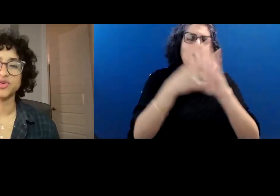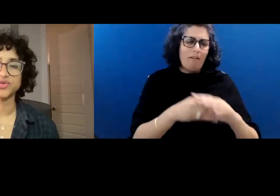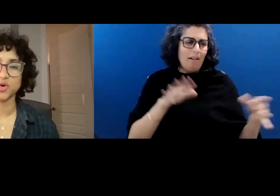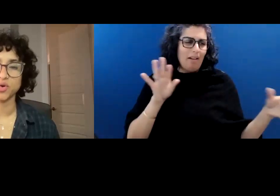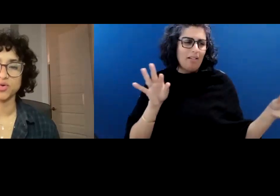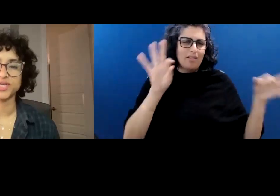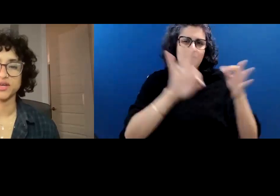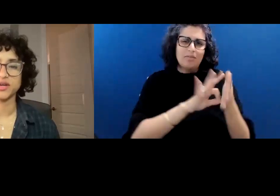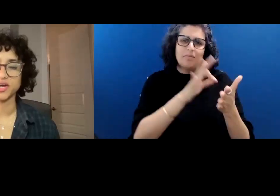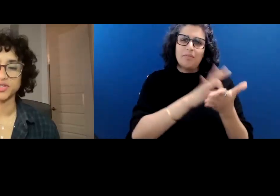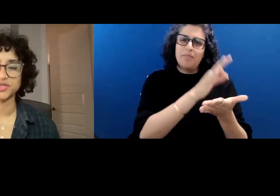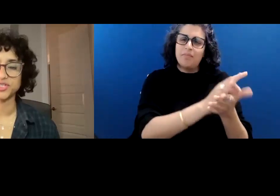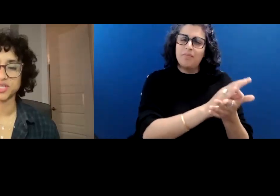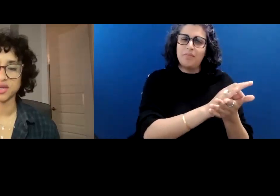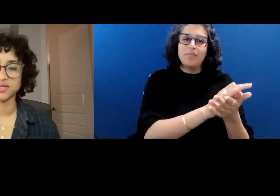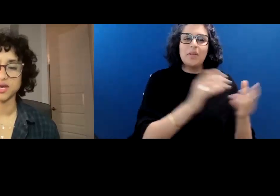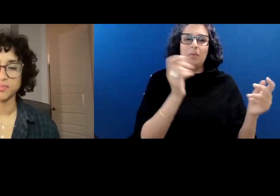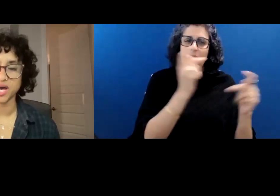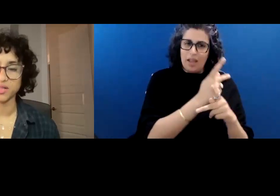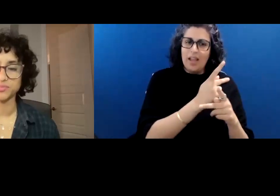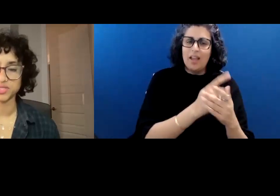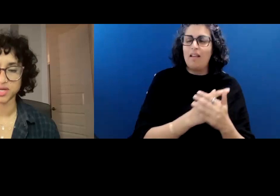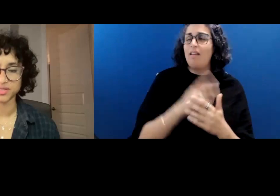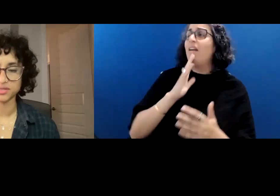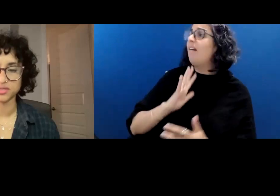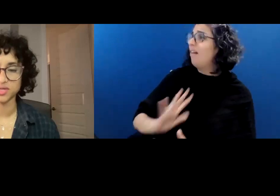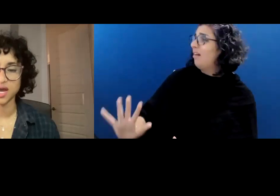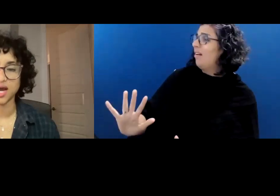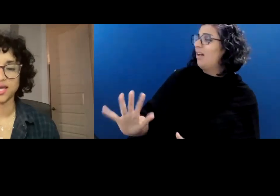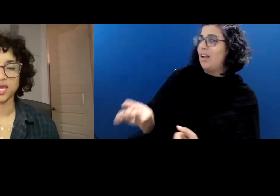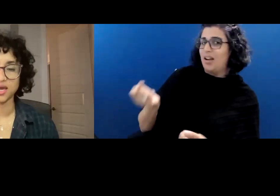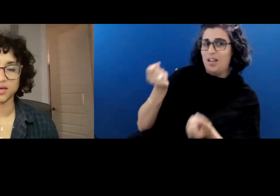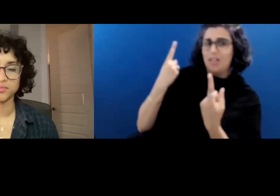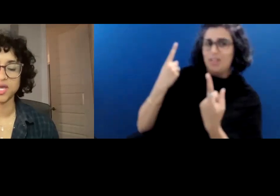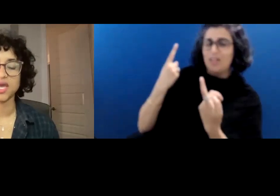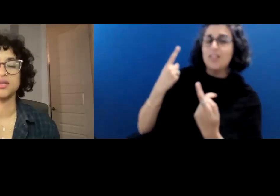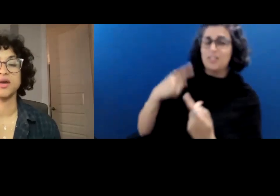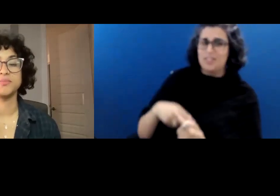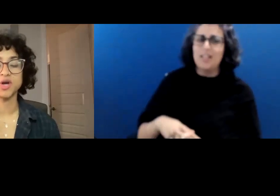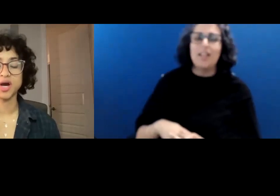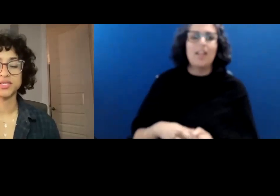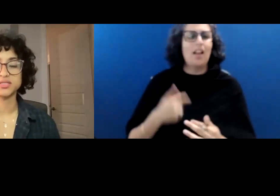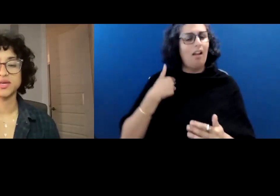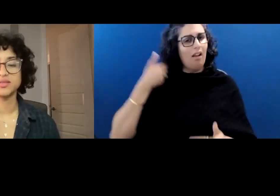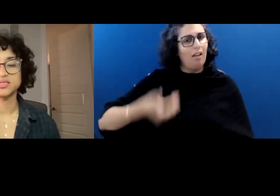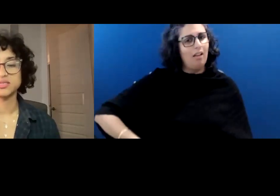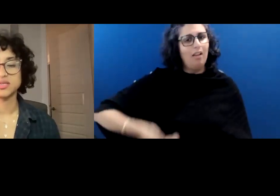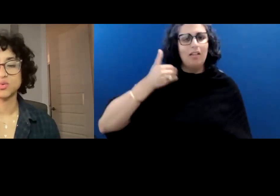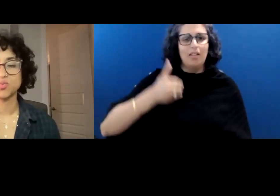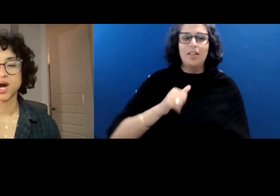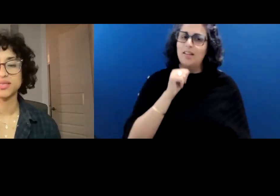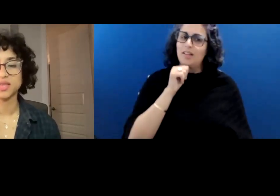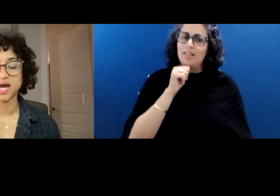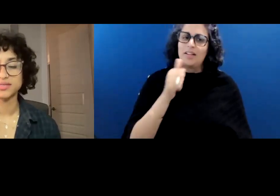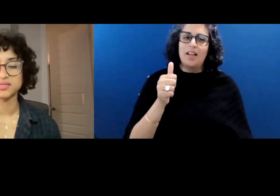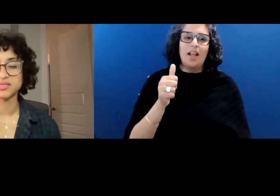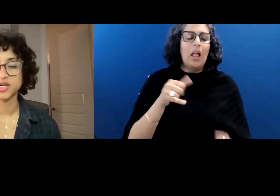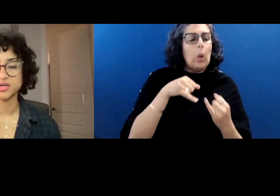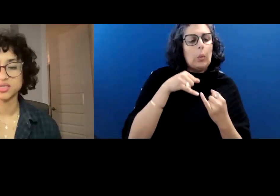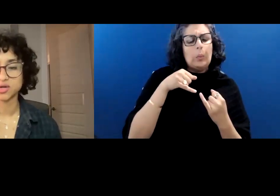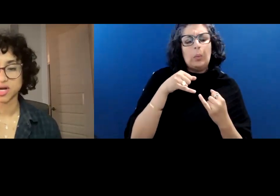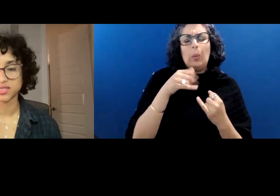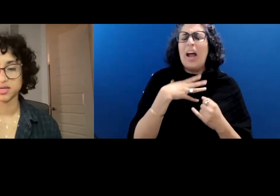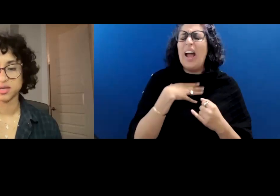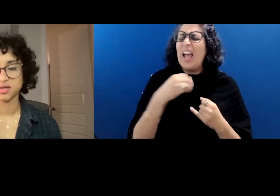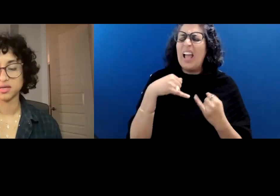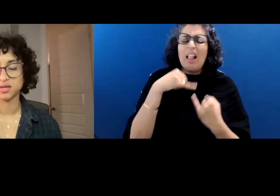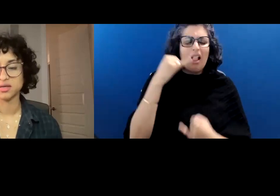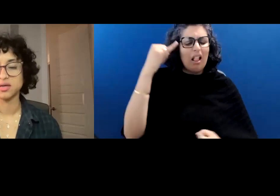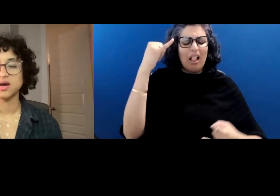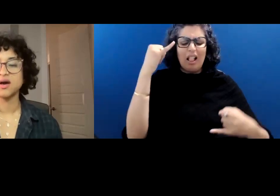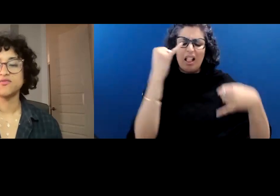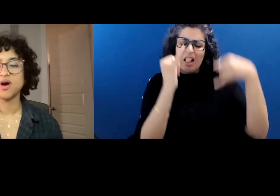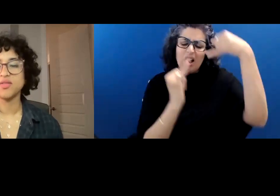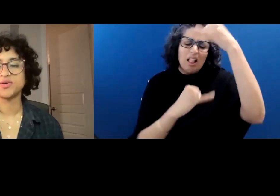Five years old, and I understand how obsessed, I am, and am not these thin white lines crisscrossing.